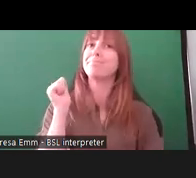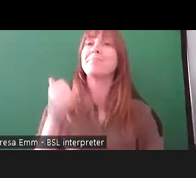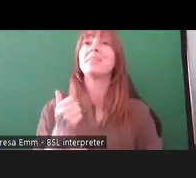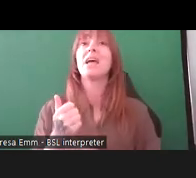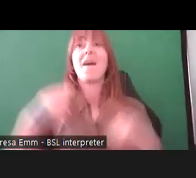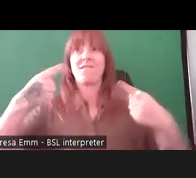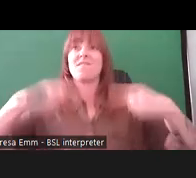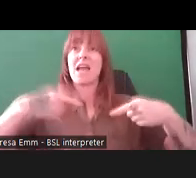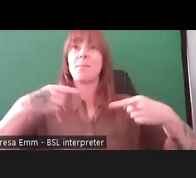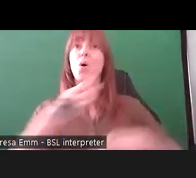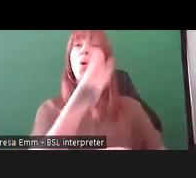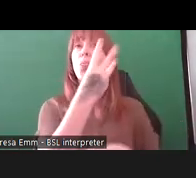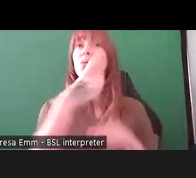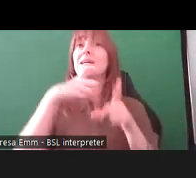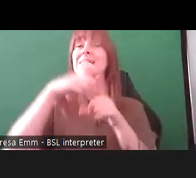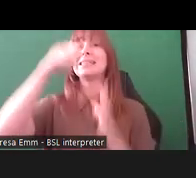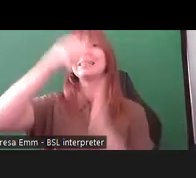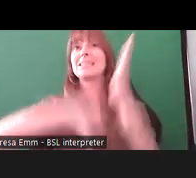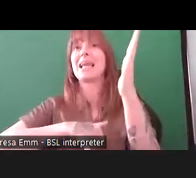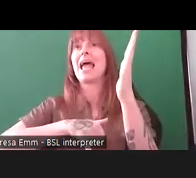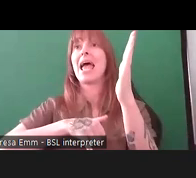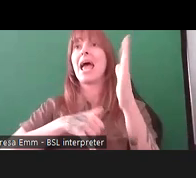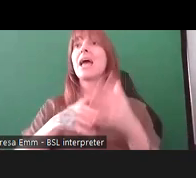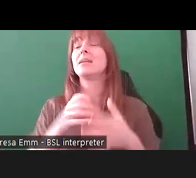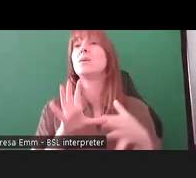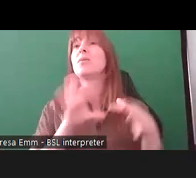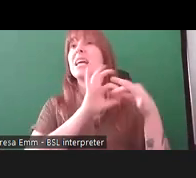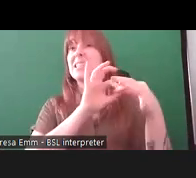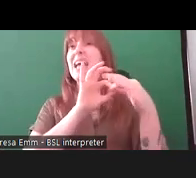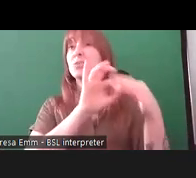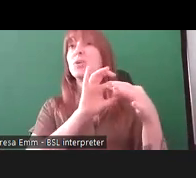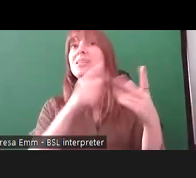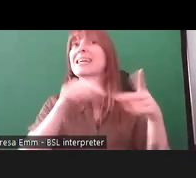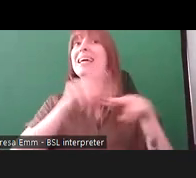accessible formats attached to it, if anyone here hasn't seen it and would like to see it,